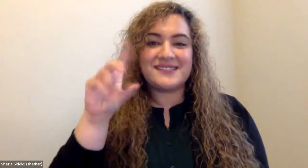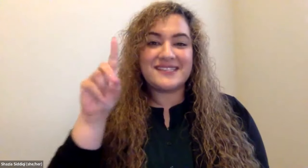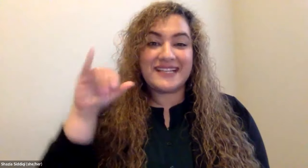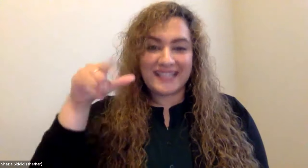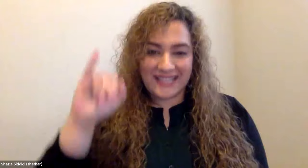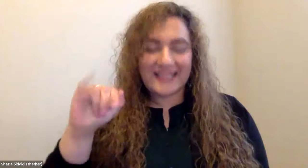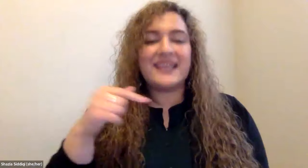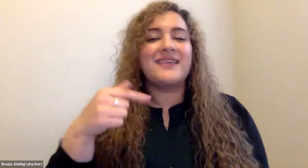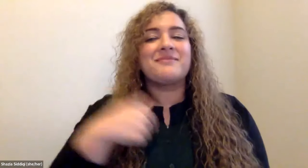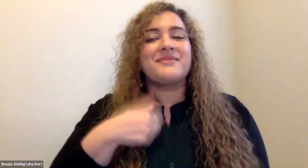Cristine Saunders: i'm shazia city geek.